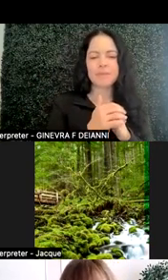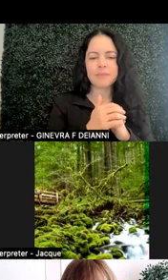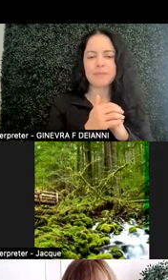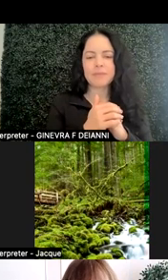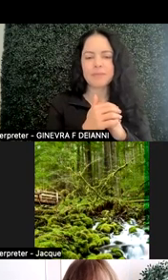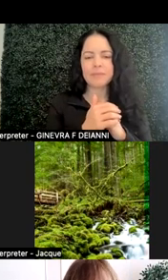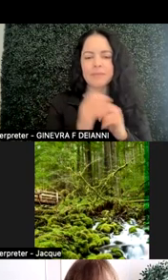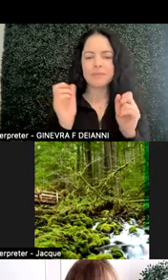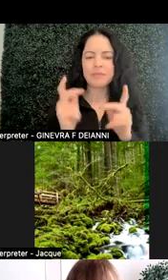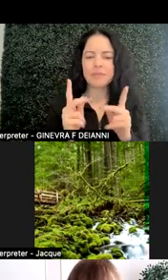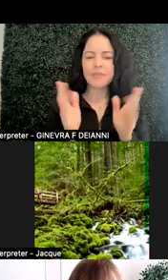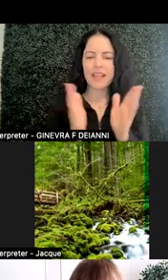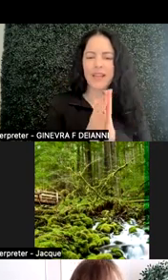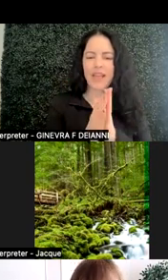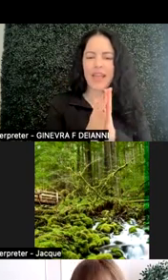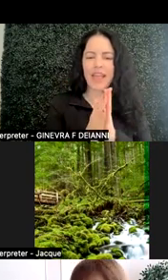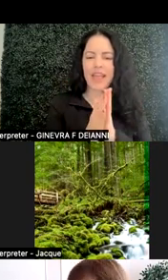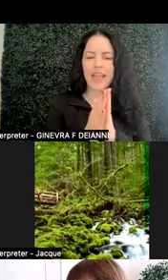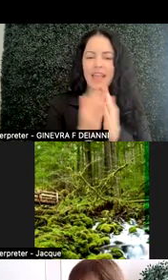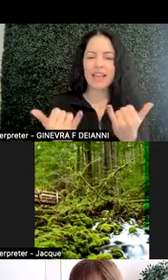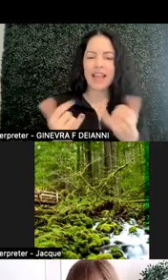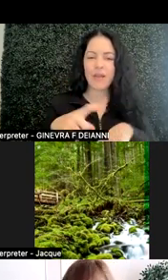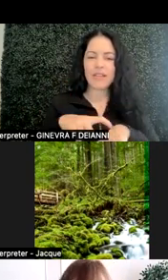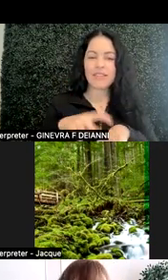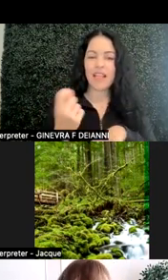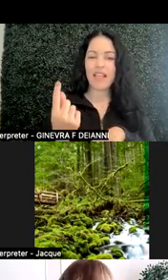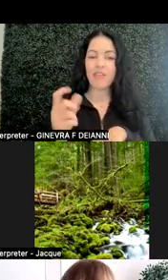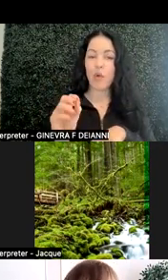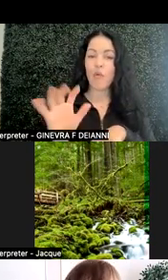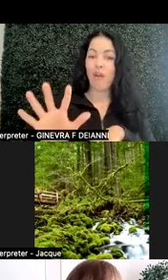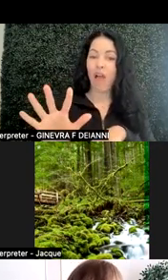All right, we are at 11:05. Ronda, thank you so much.